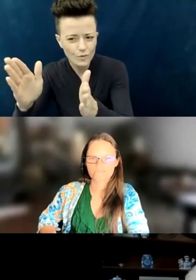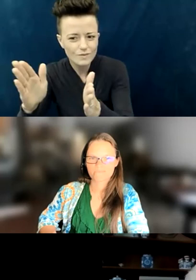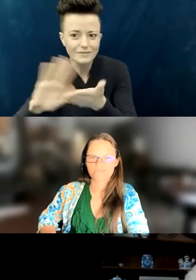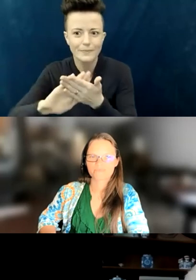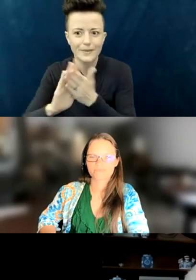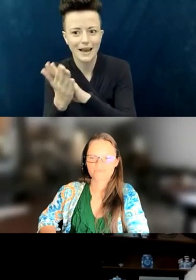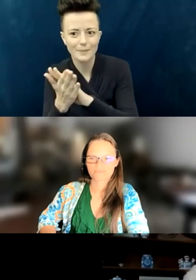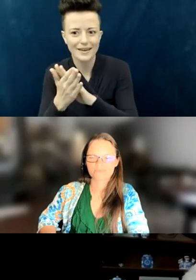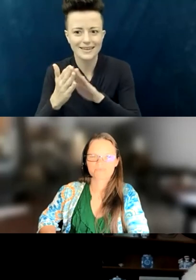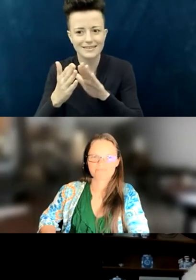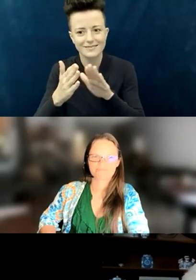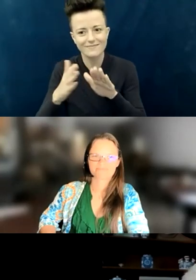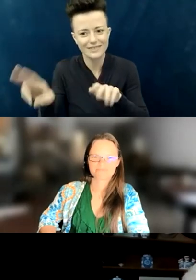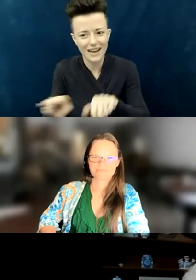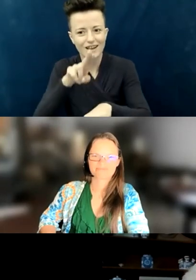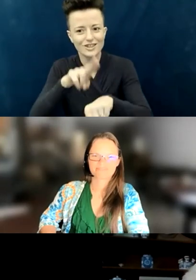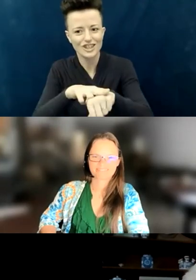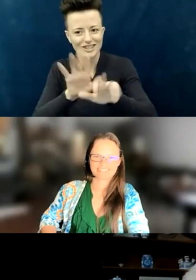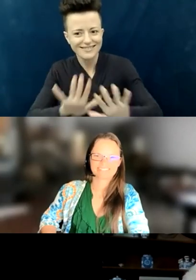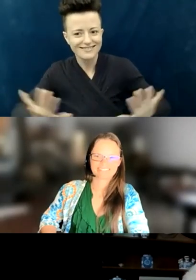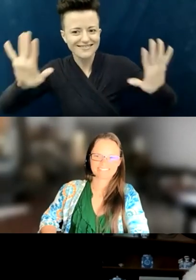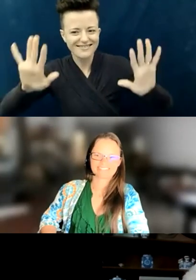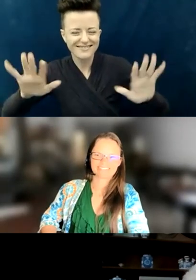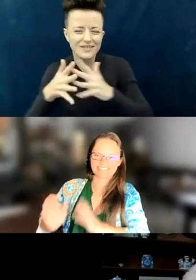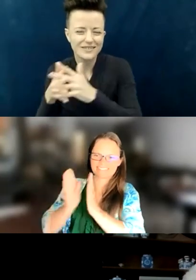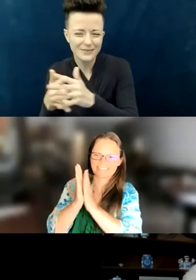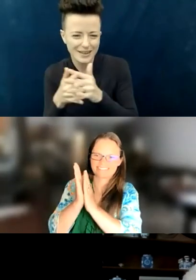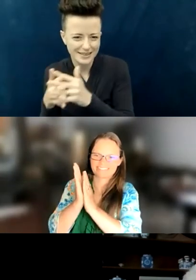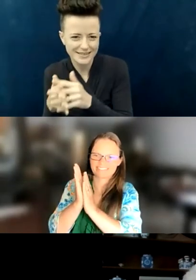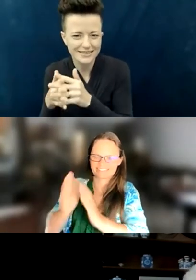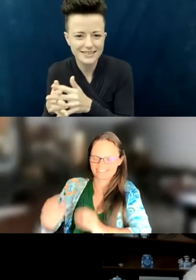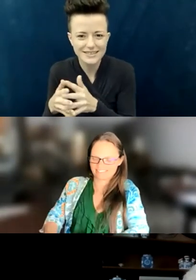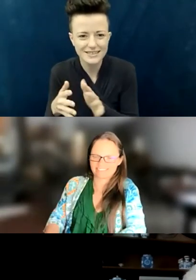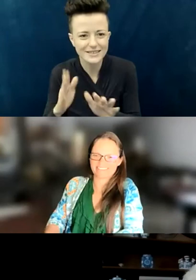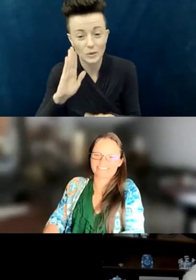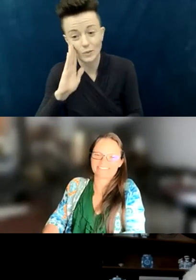Our part will become a chapter of the national organization.